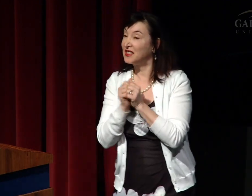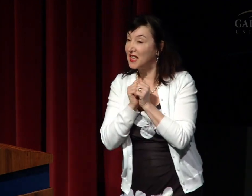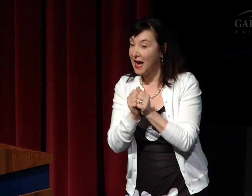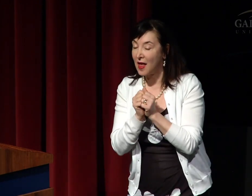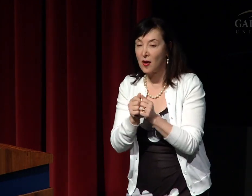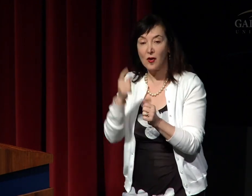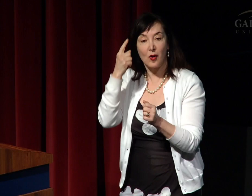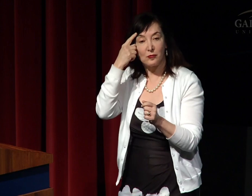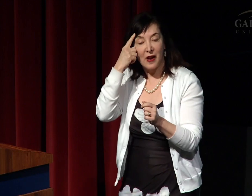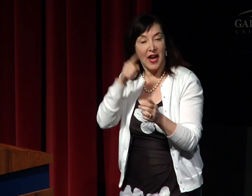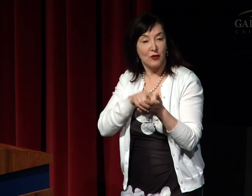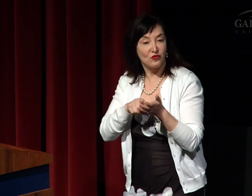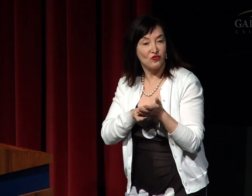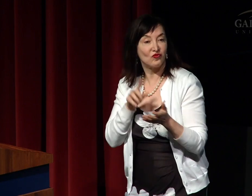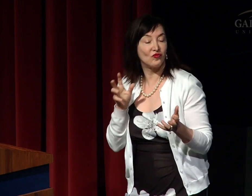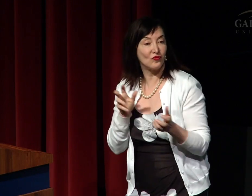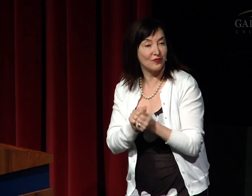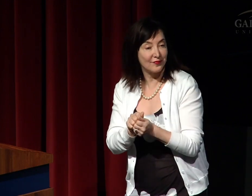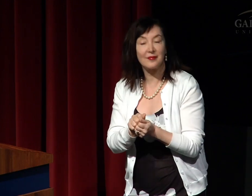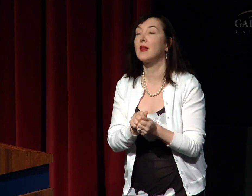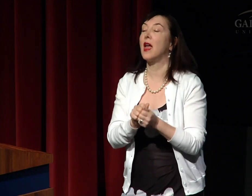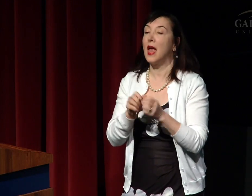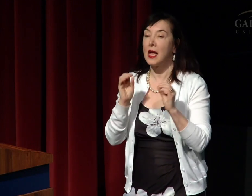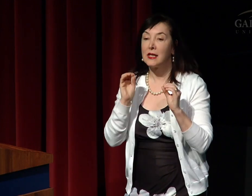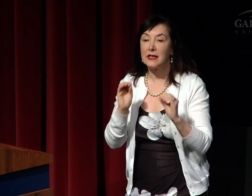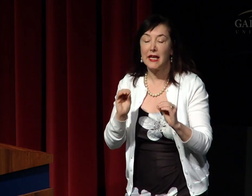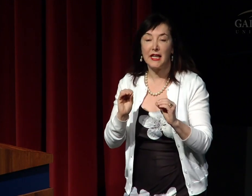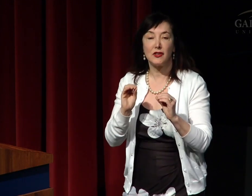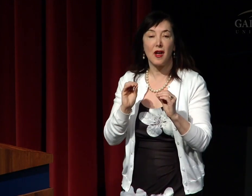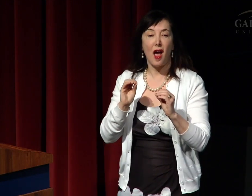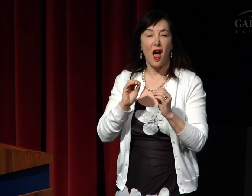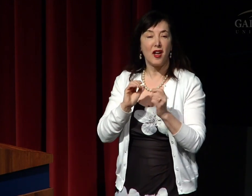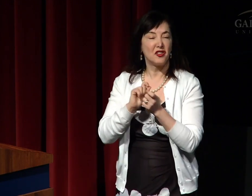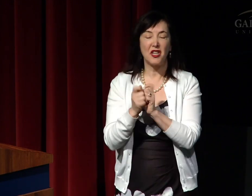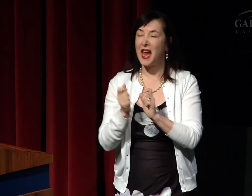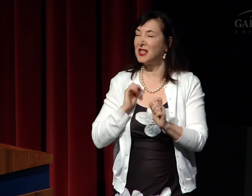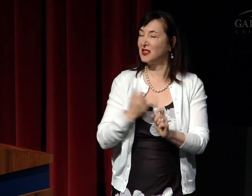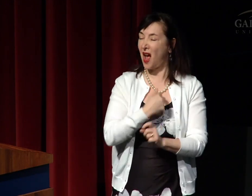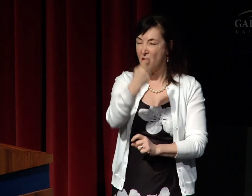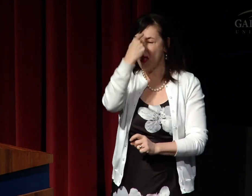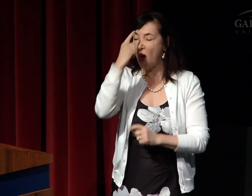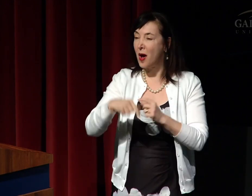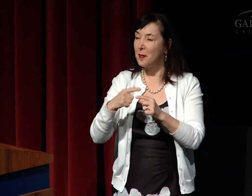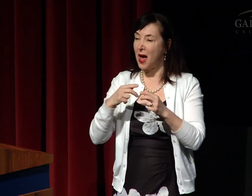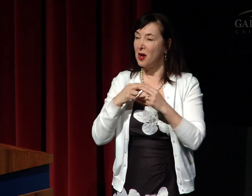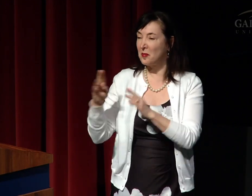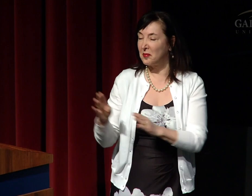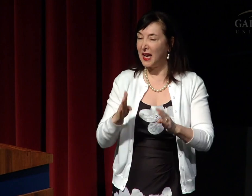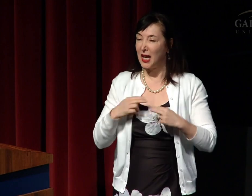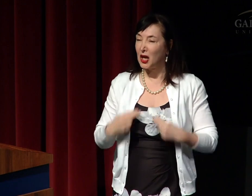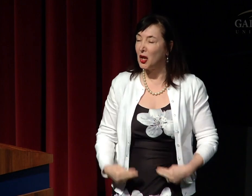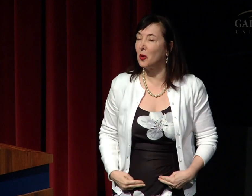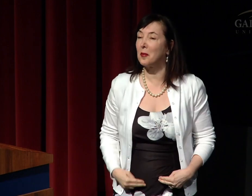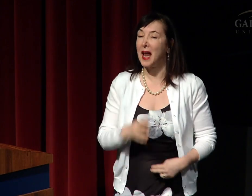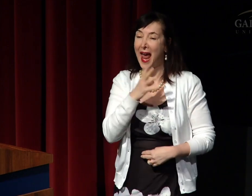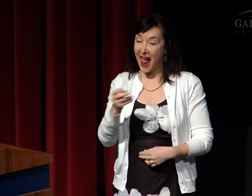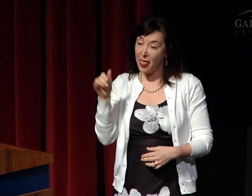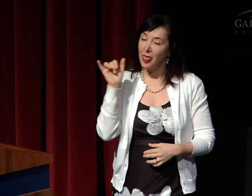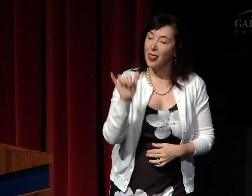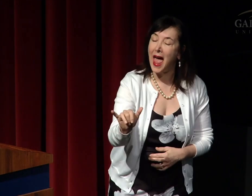Together, the significance of this discovery about our brain can revolutionize our thinking about the human being.